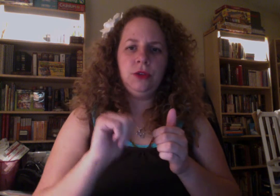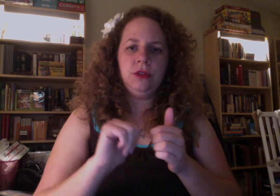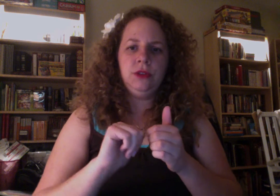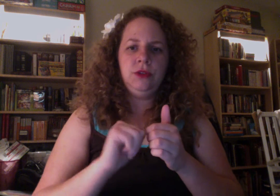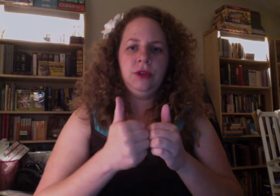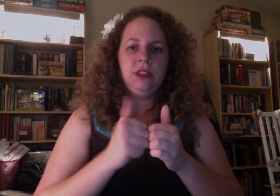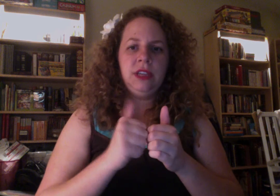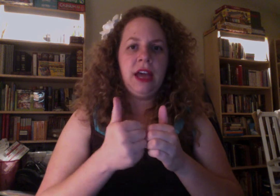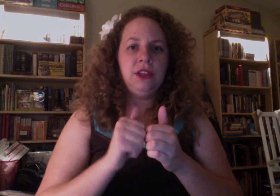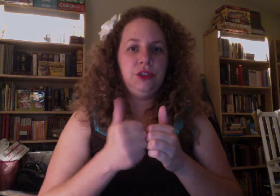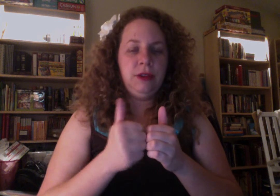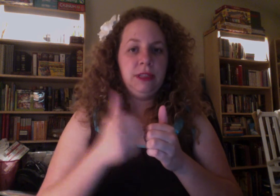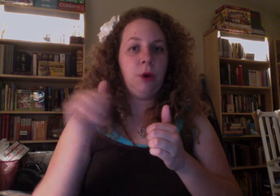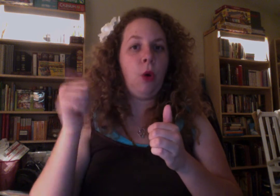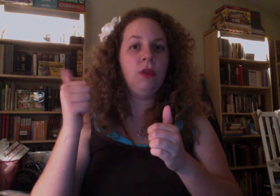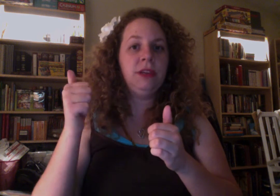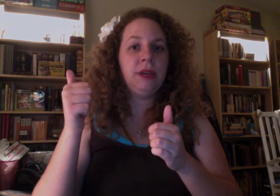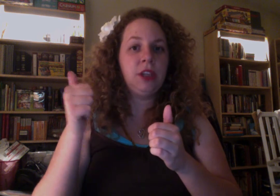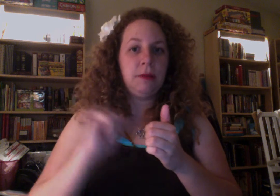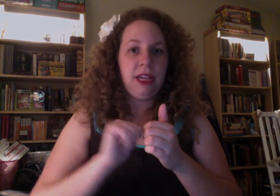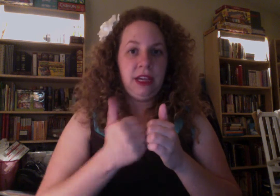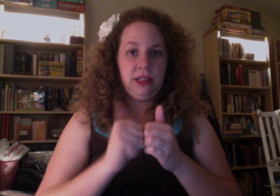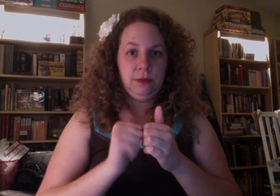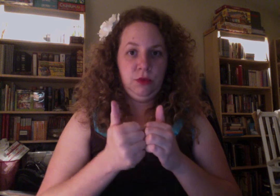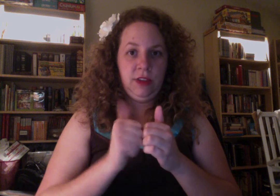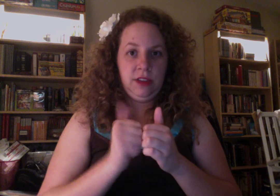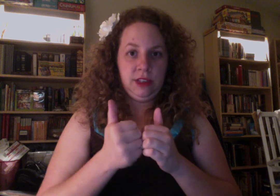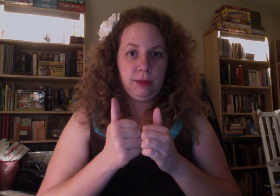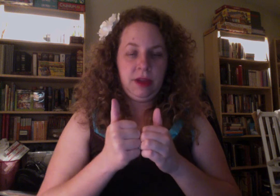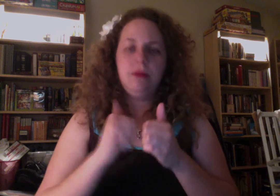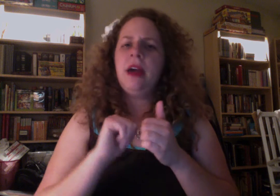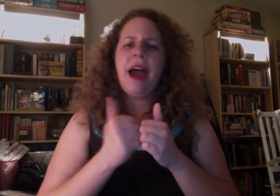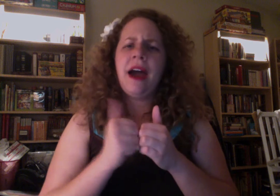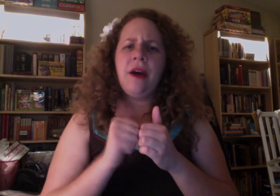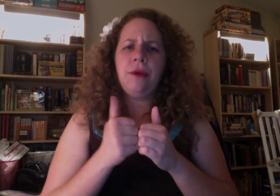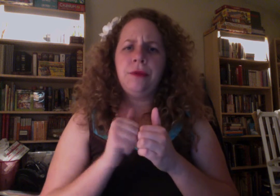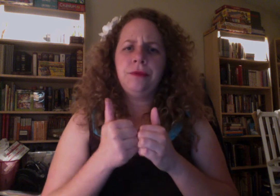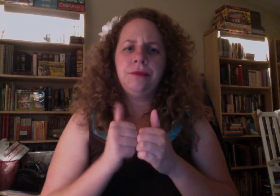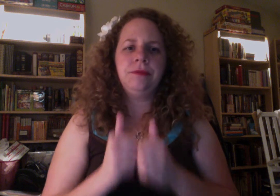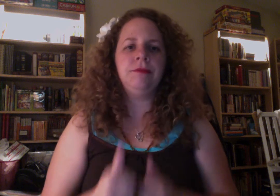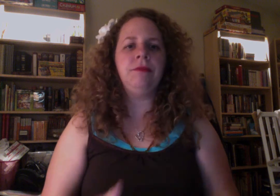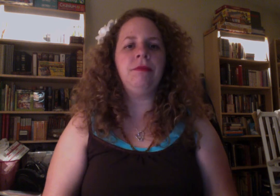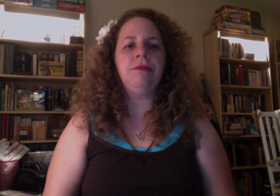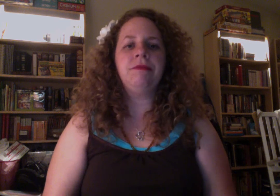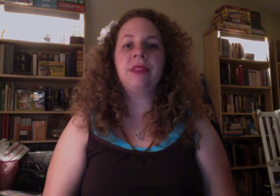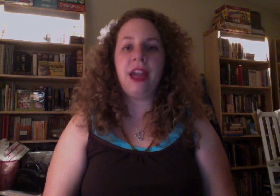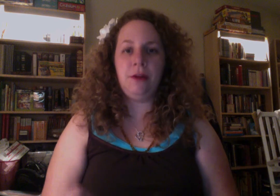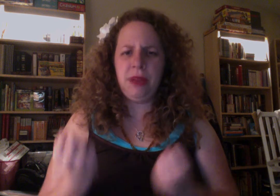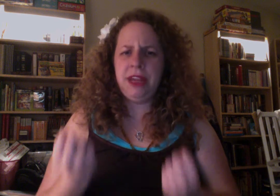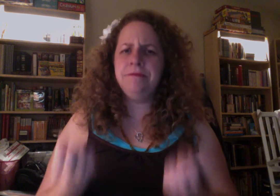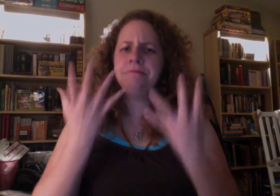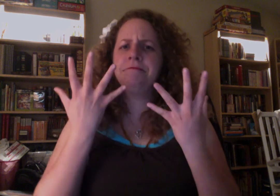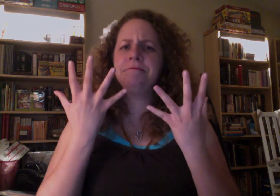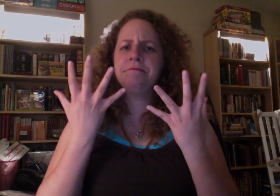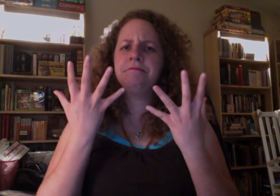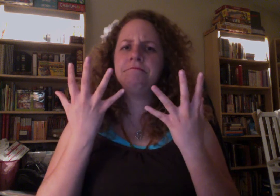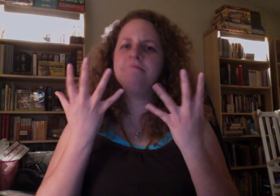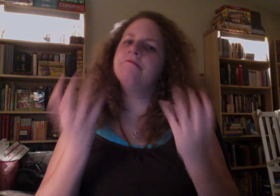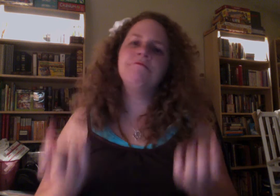so as you notice it's two hands but only my dominant hand is moving this way. HOW. HOW-MANY.